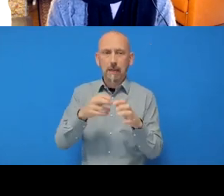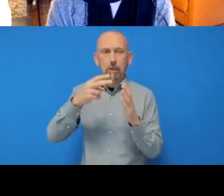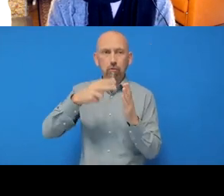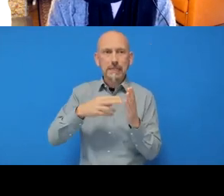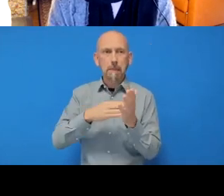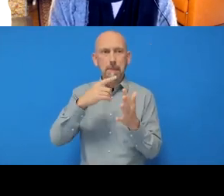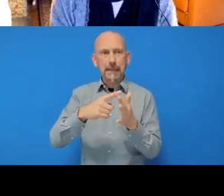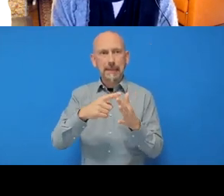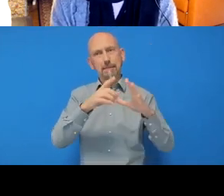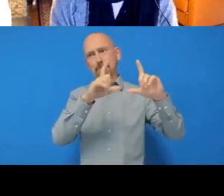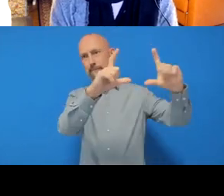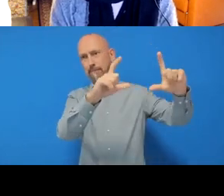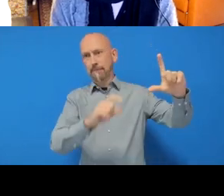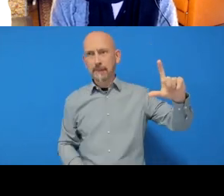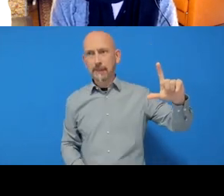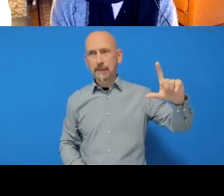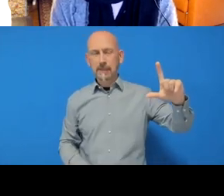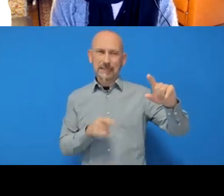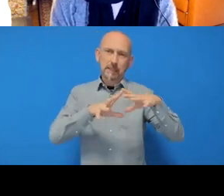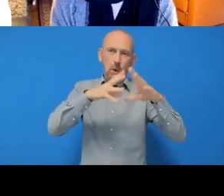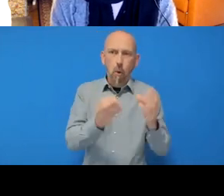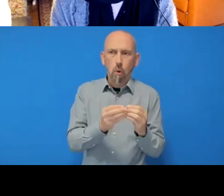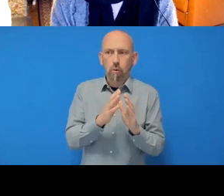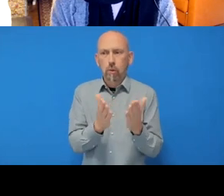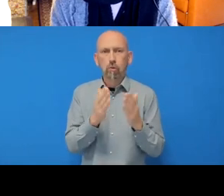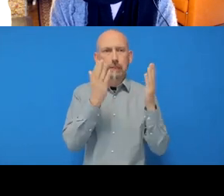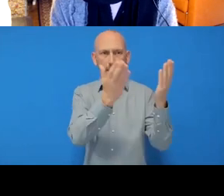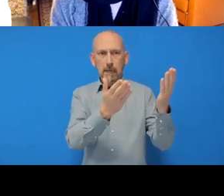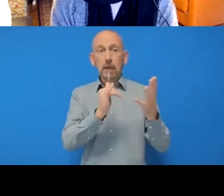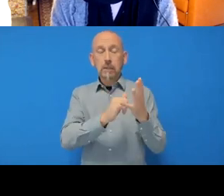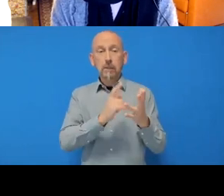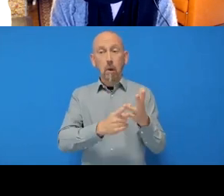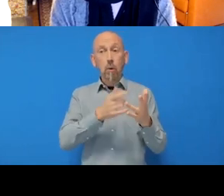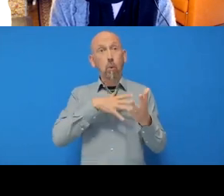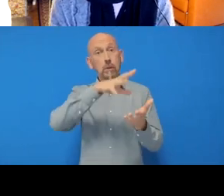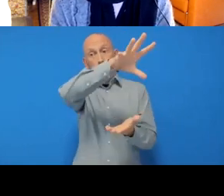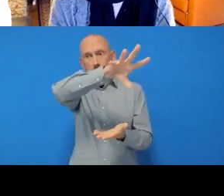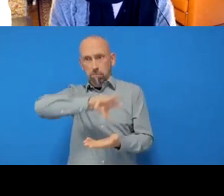And what we want to do is we want to clone it to our laptop or computer so that we have a local copy